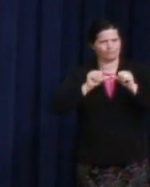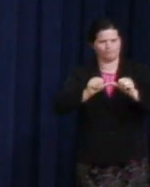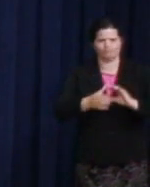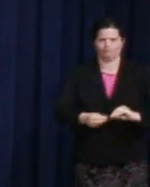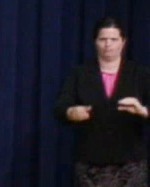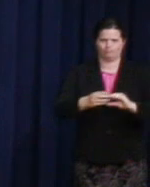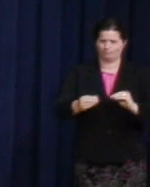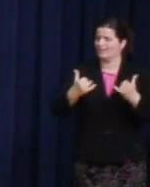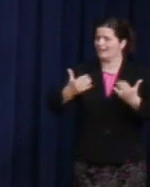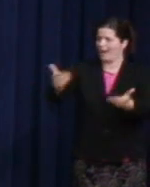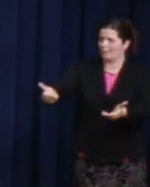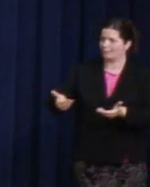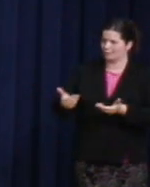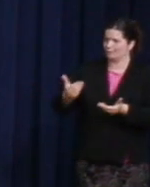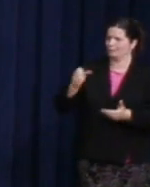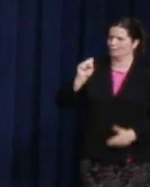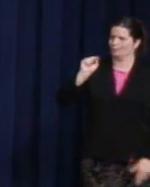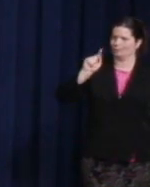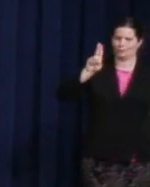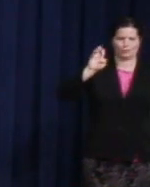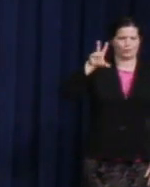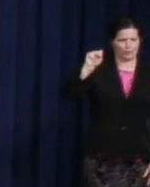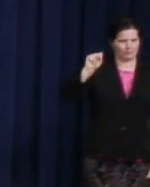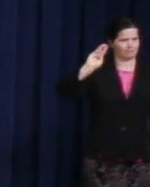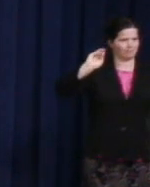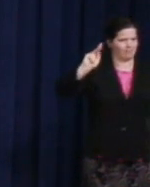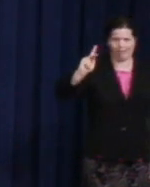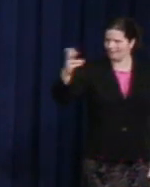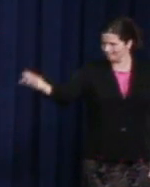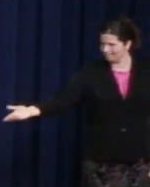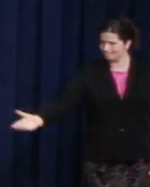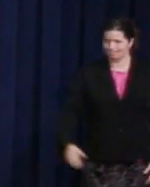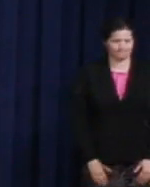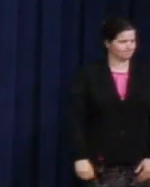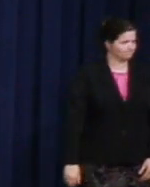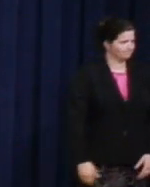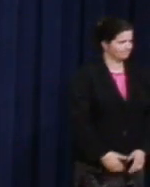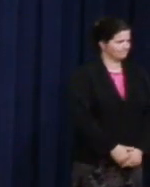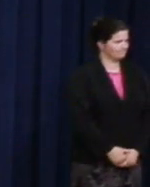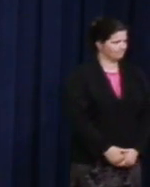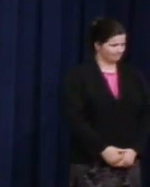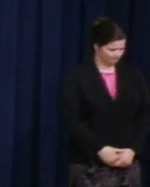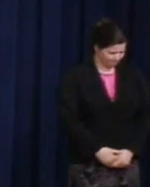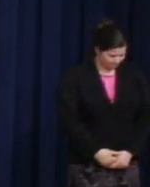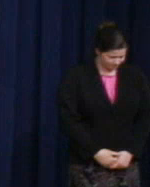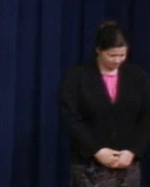of the Harvey Milk Foundation, Stuart Milk.